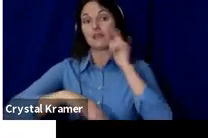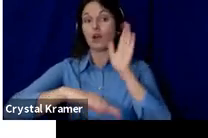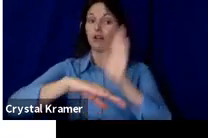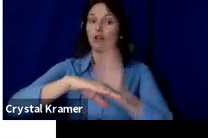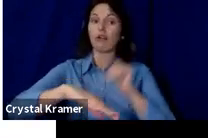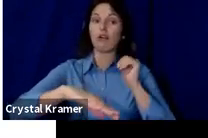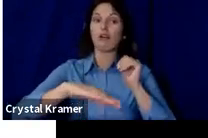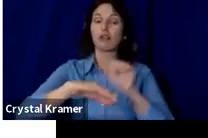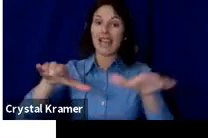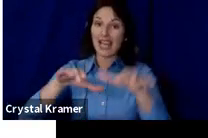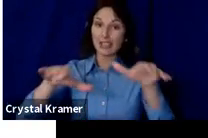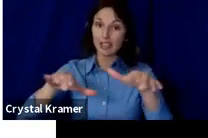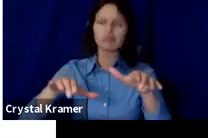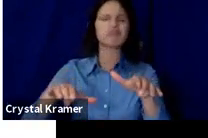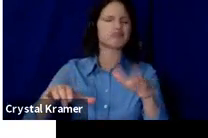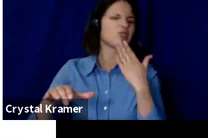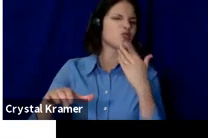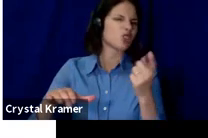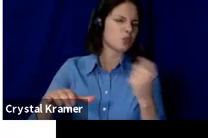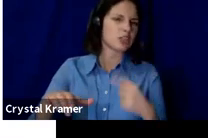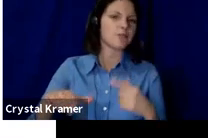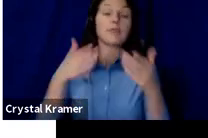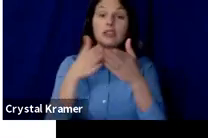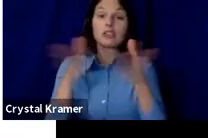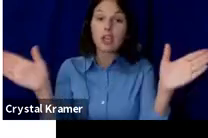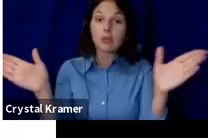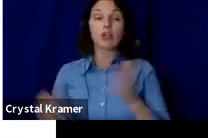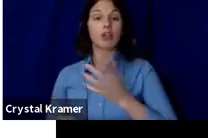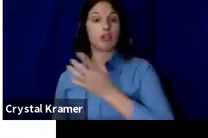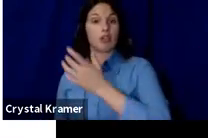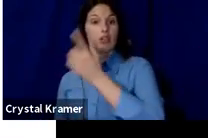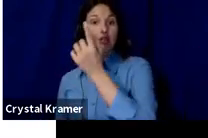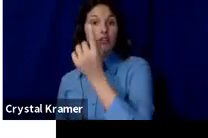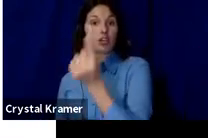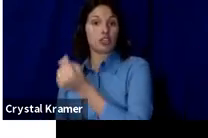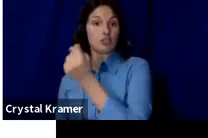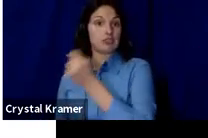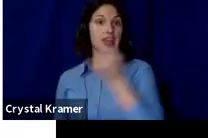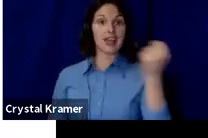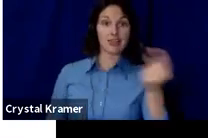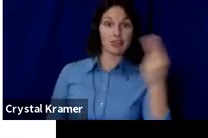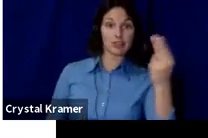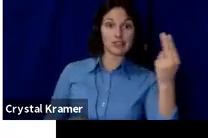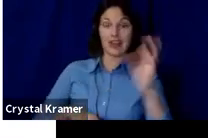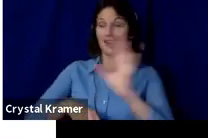In general, Tuesday and Thursdays, either 9:00 a.m. or between 1:00 and 3:00 are the